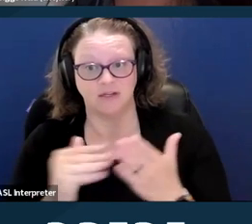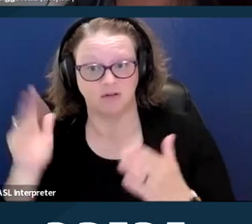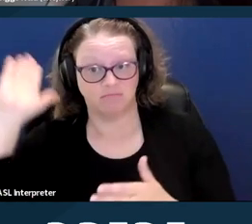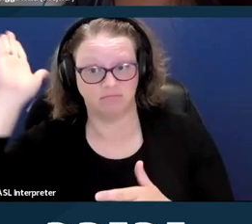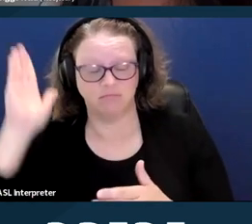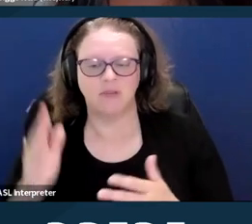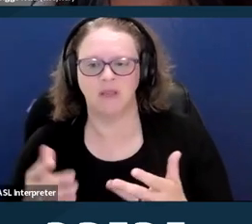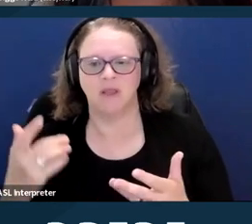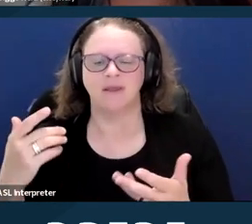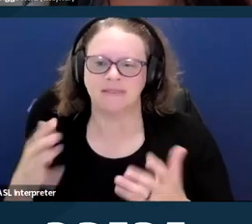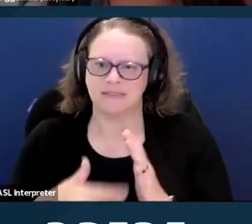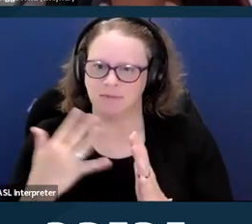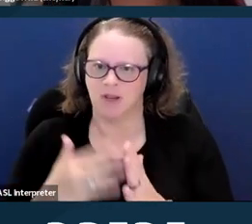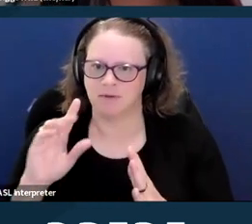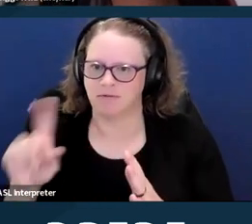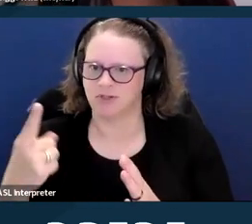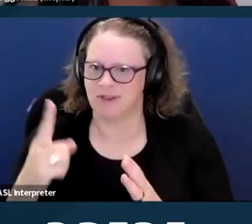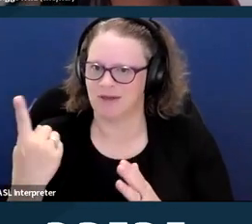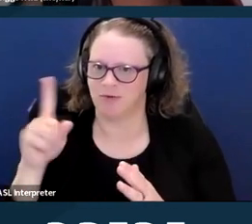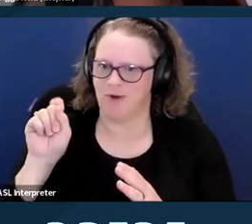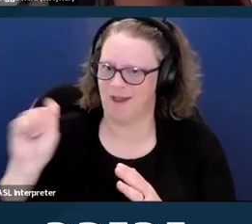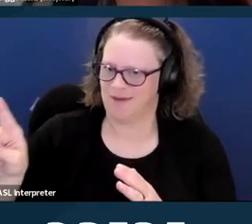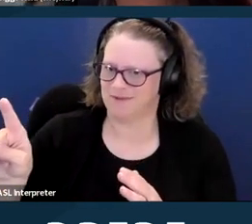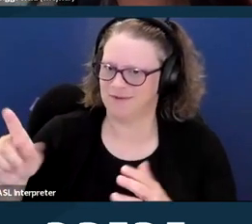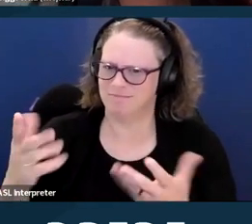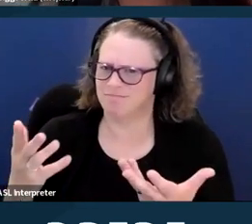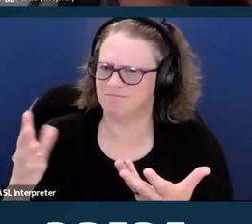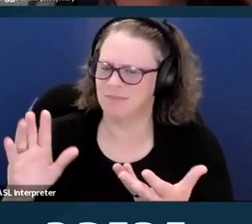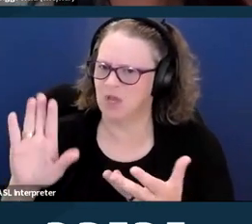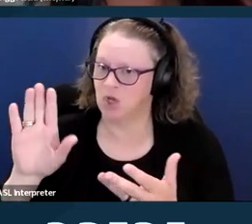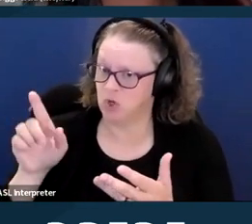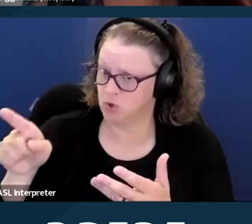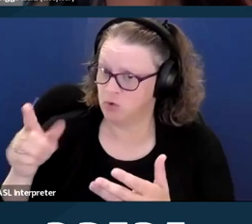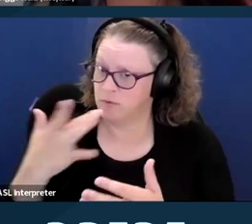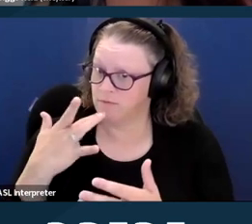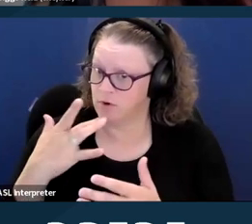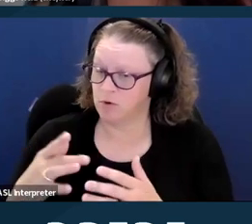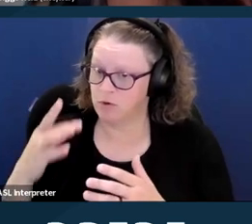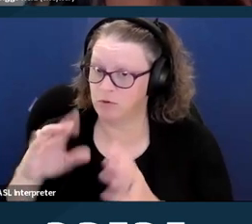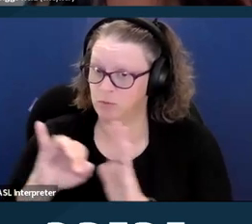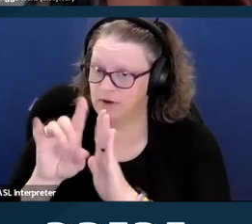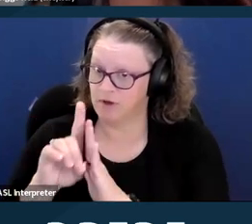and just asking if people prefer to identify as a person with a disability. Next slide.